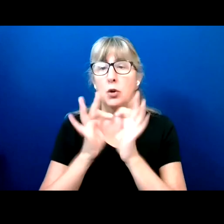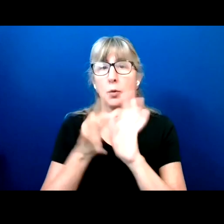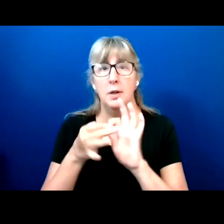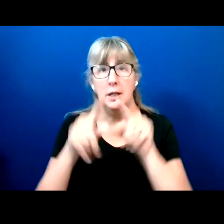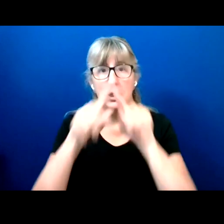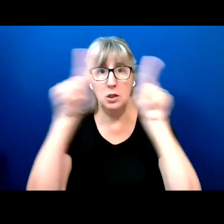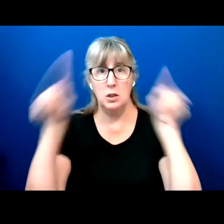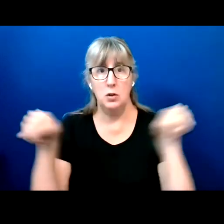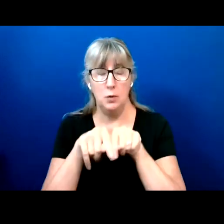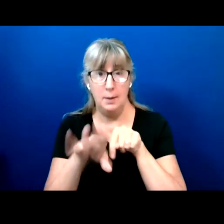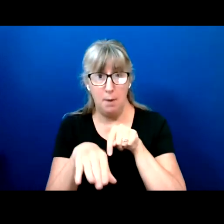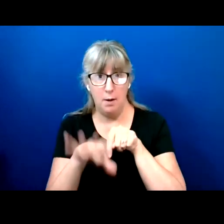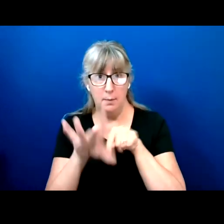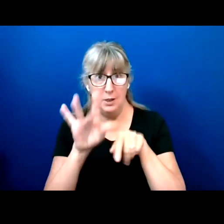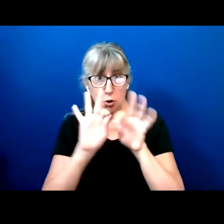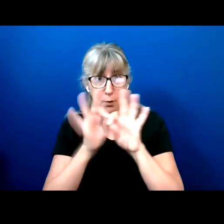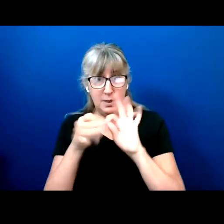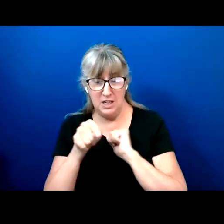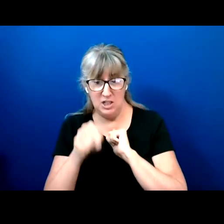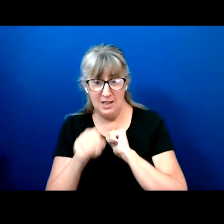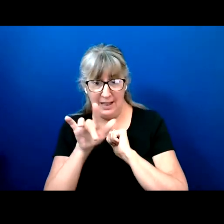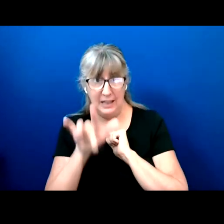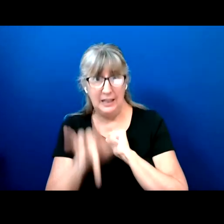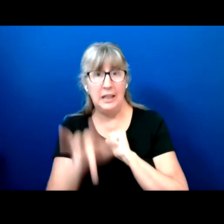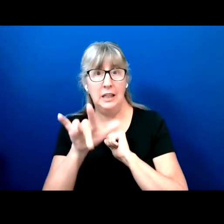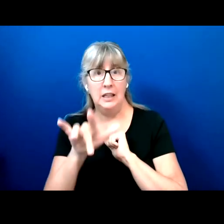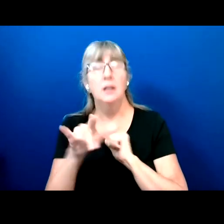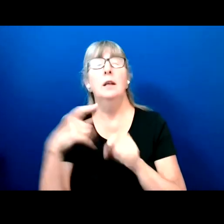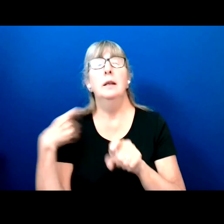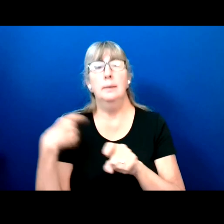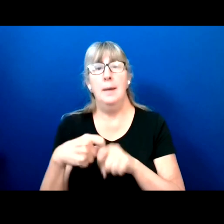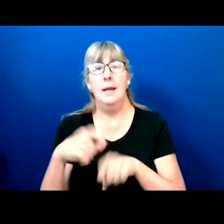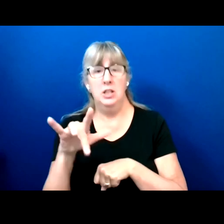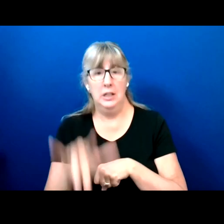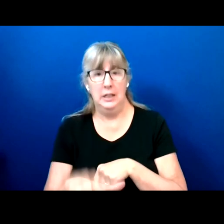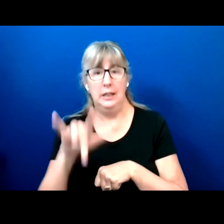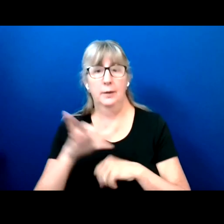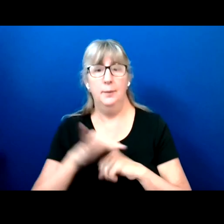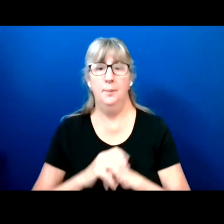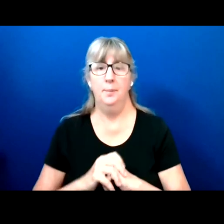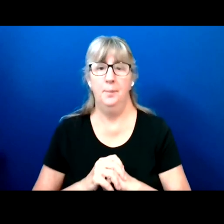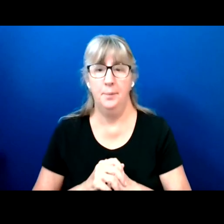and choose to listen to the event in Spanish.